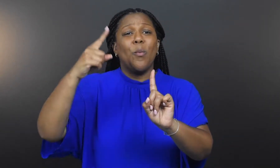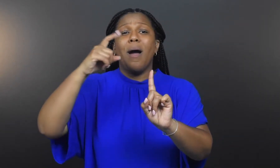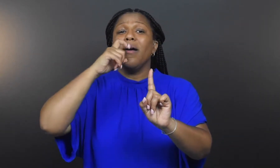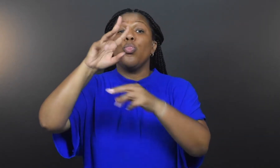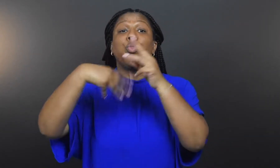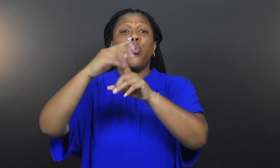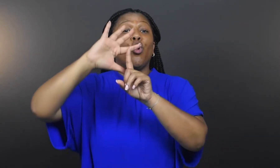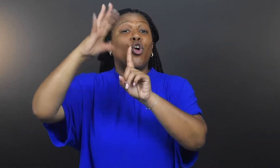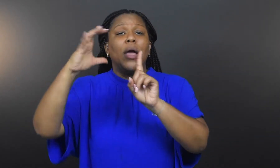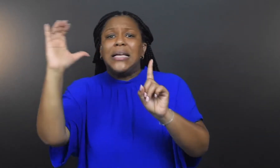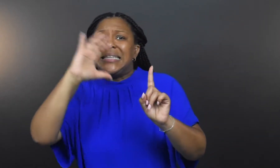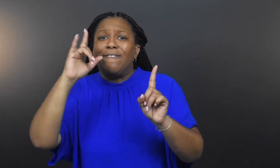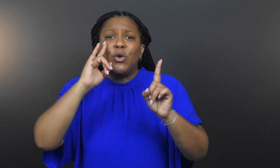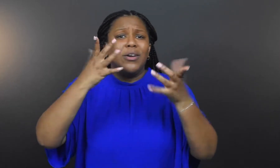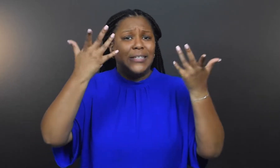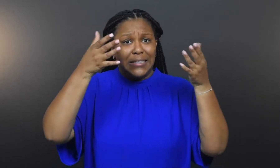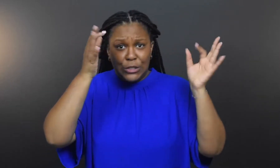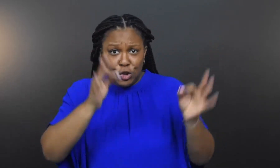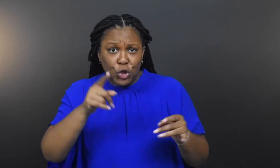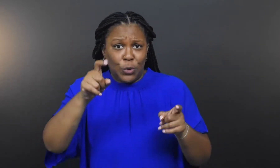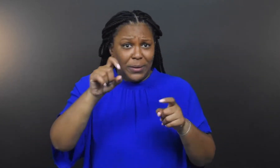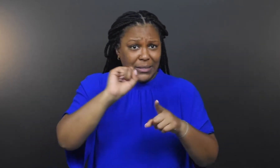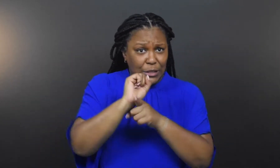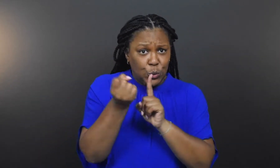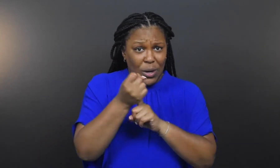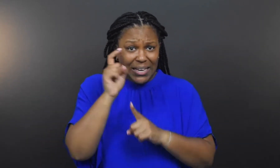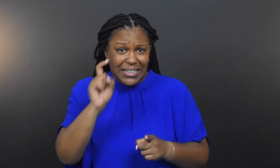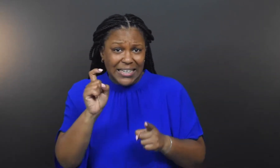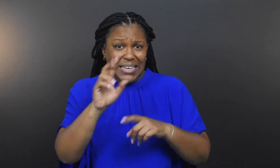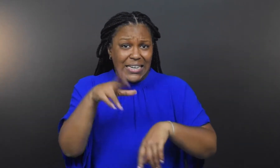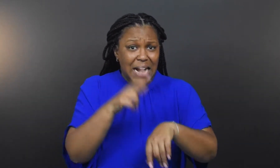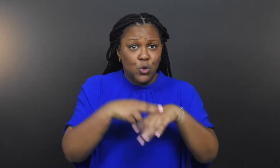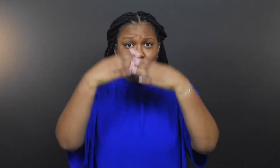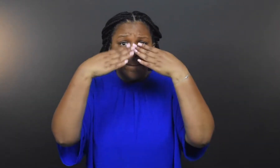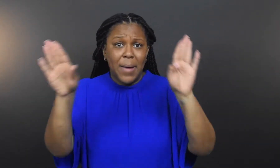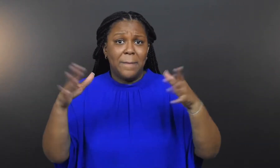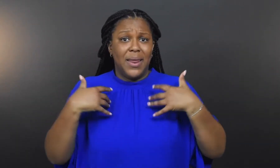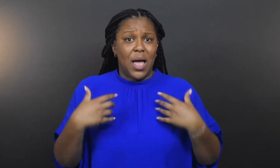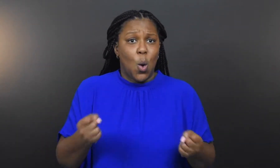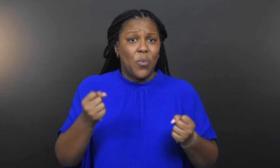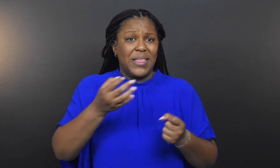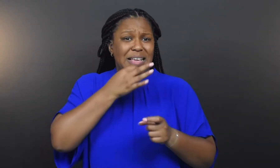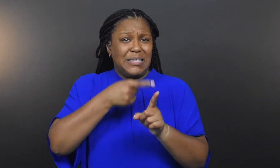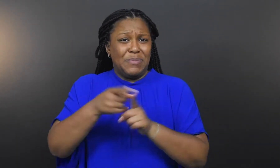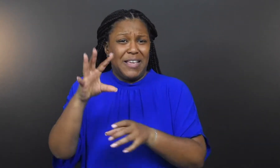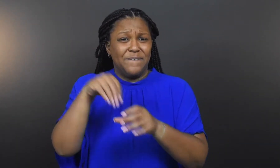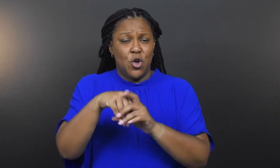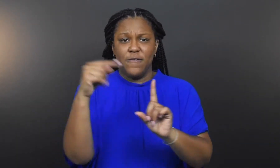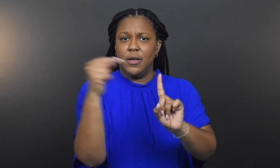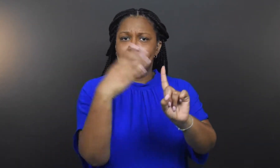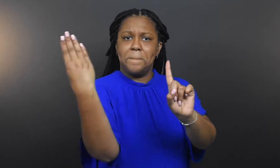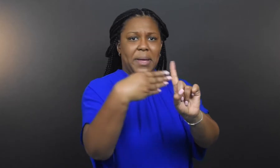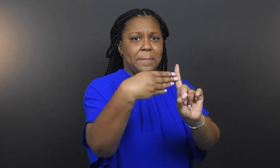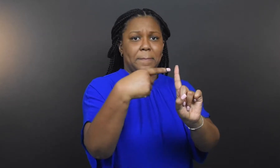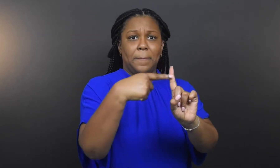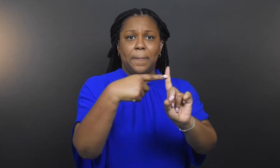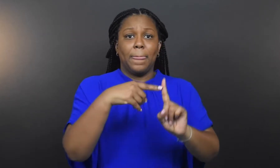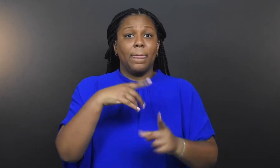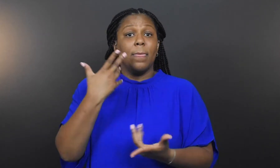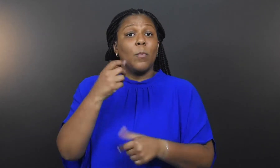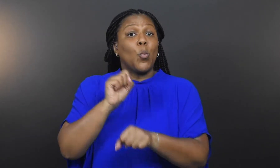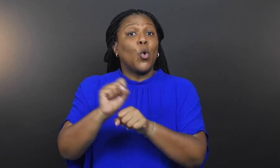to determine if a situation needs national public health expertise involvement.